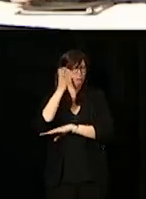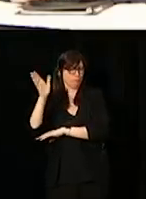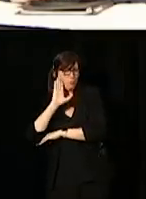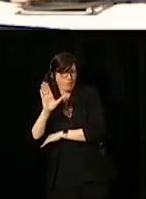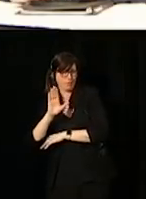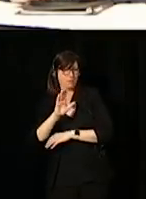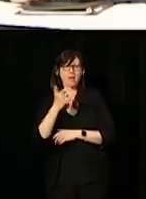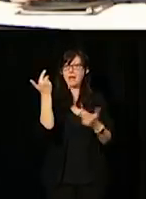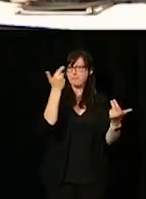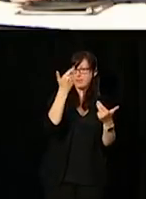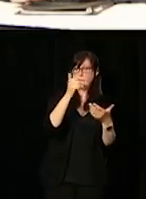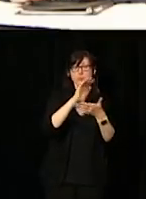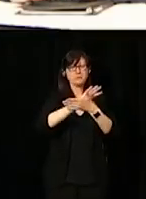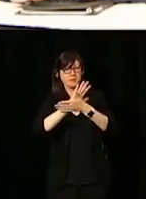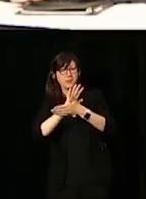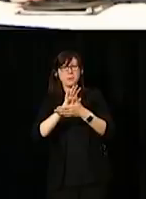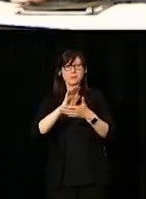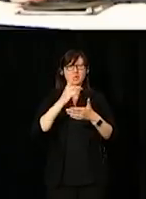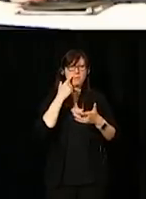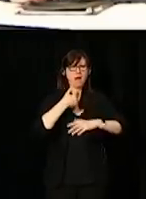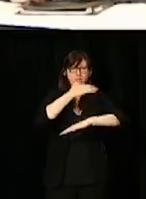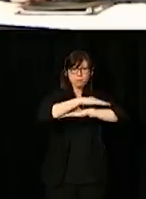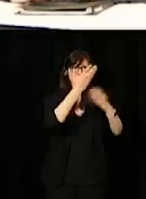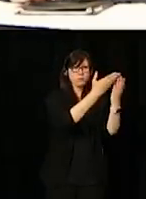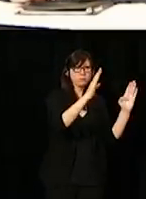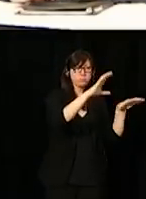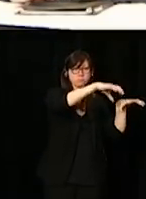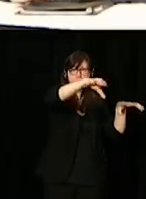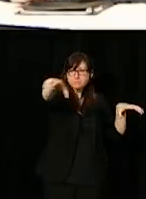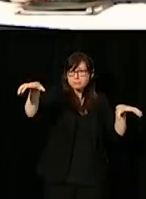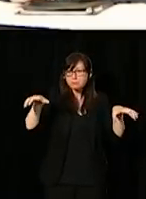We have videos. We have kiosks. But we'd like to begin.